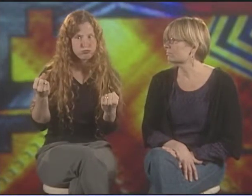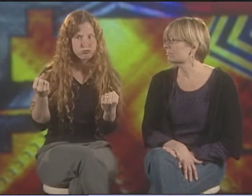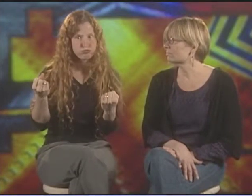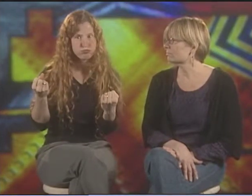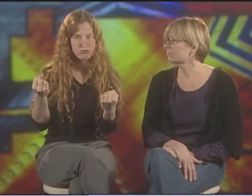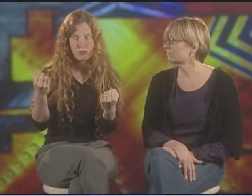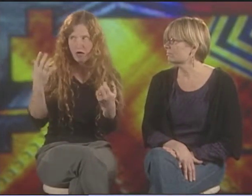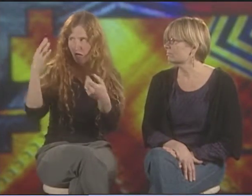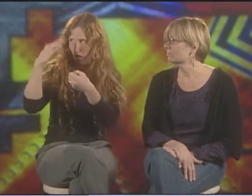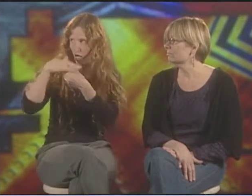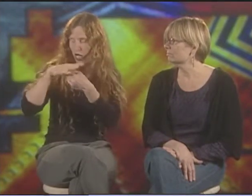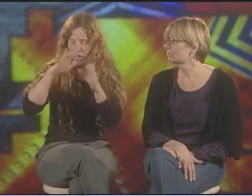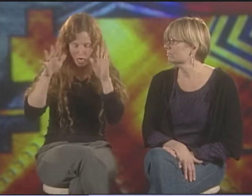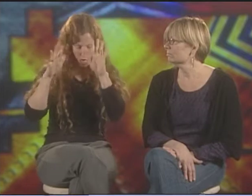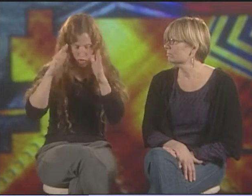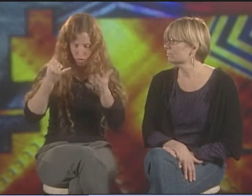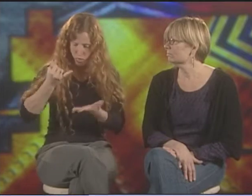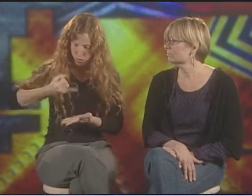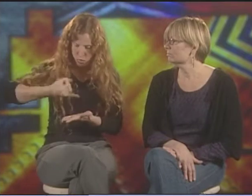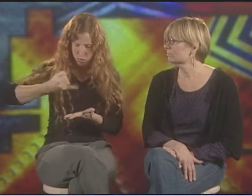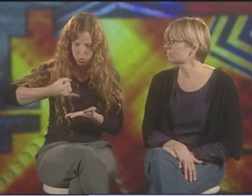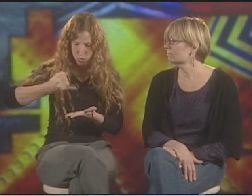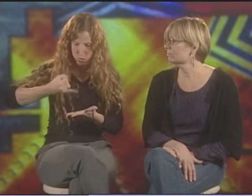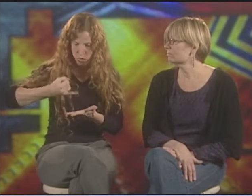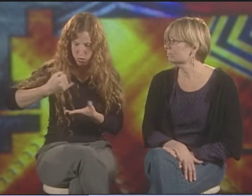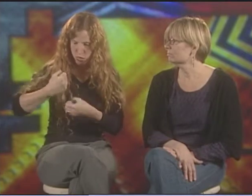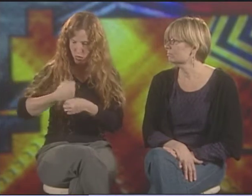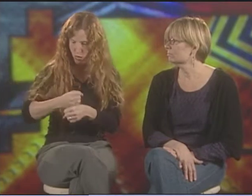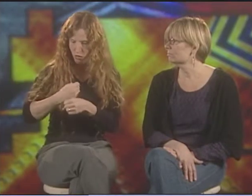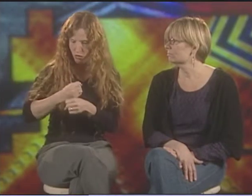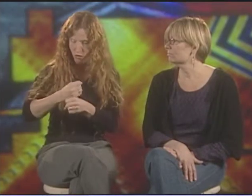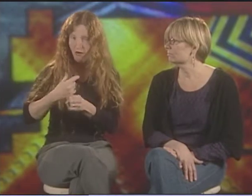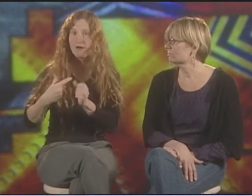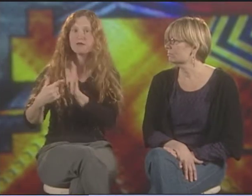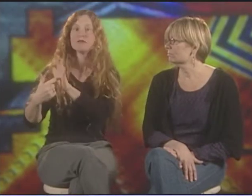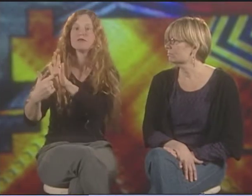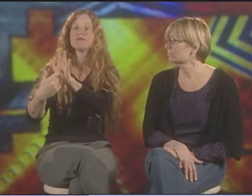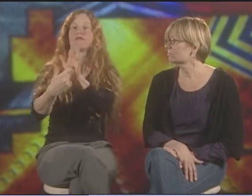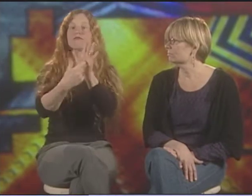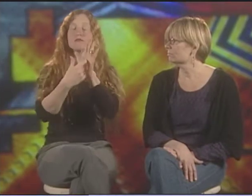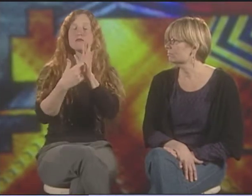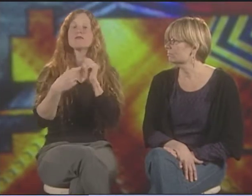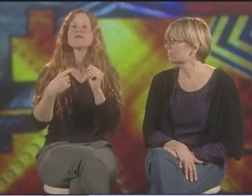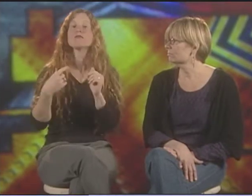WAS BETTY G. MILLER. VERY BRAVE. SHE DID A LOT OF ARTWORK, CREATED IT FOR YEARS.